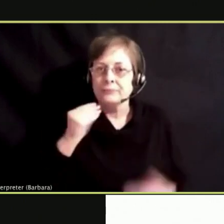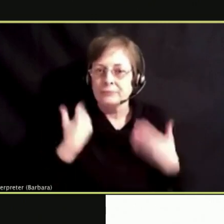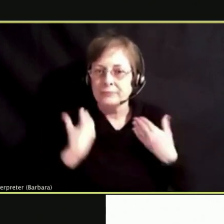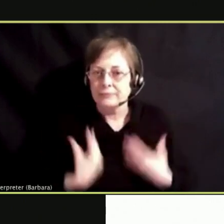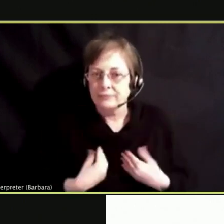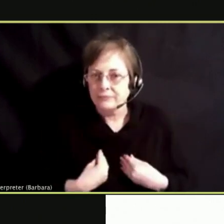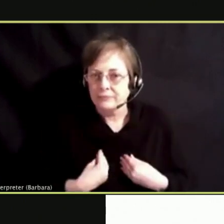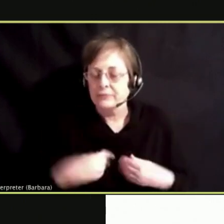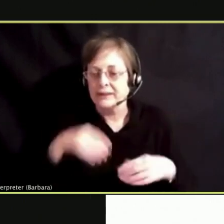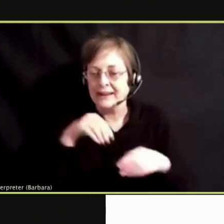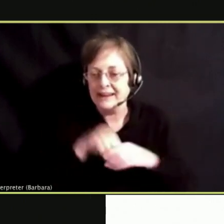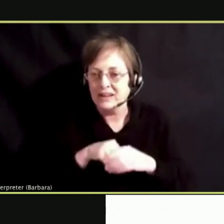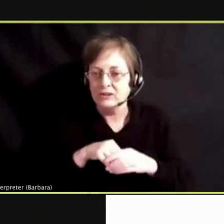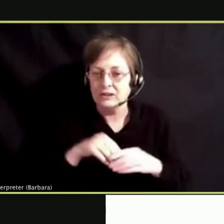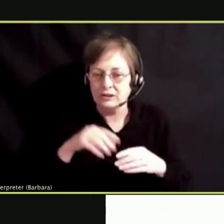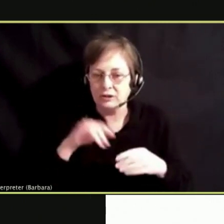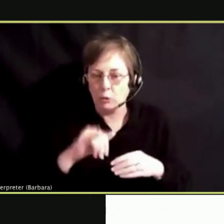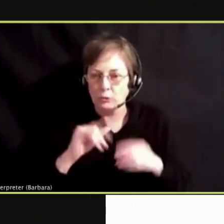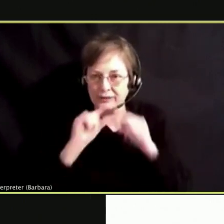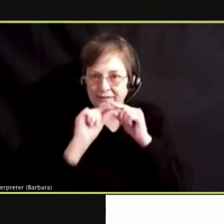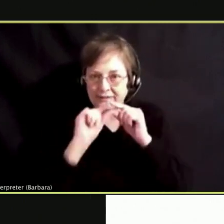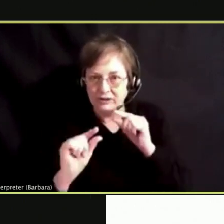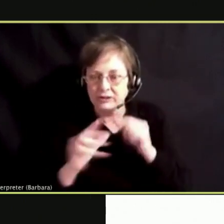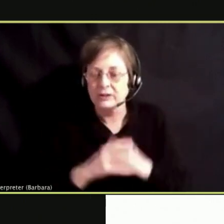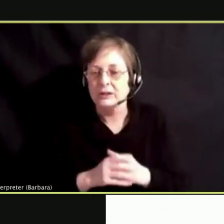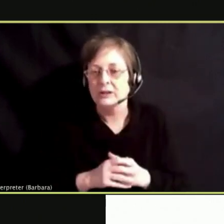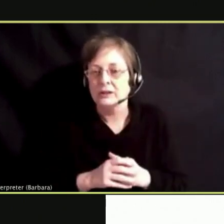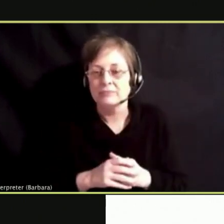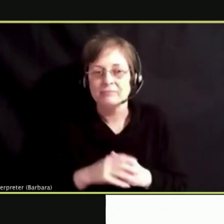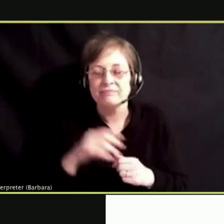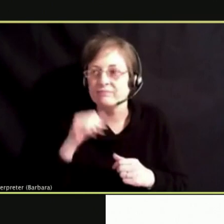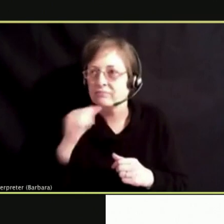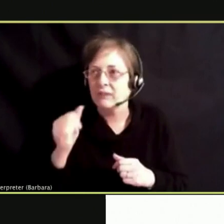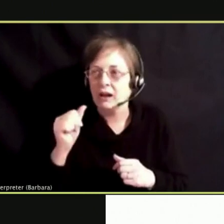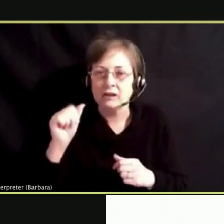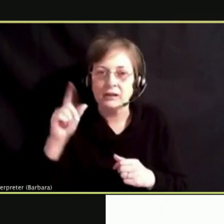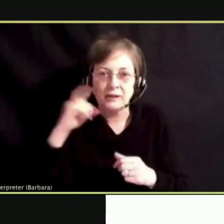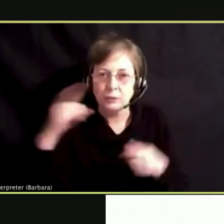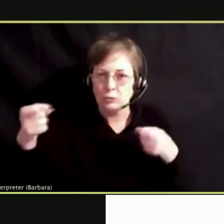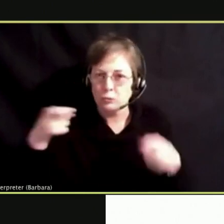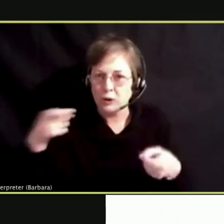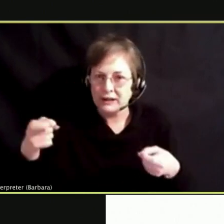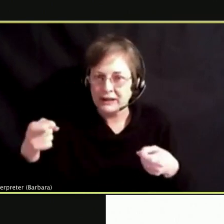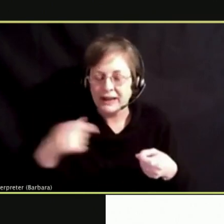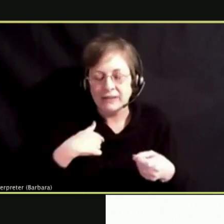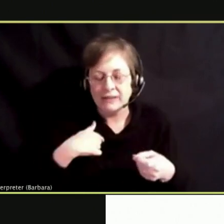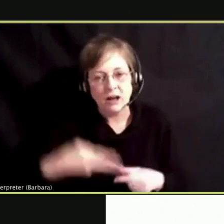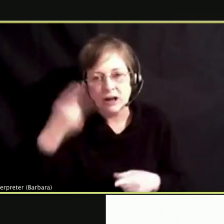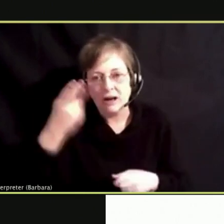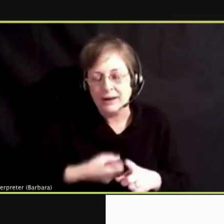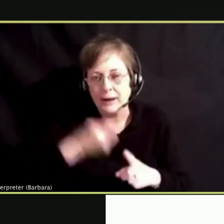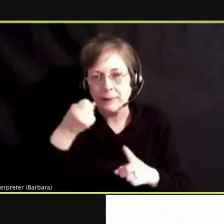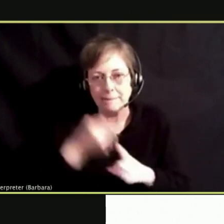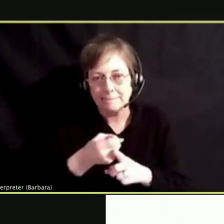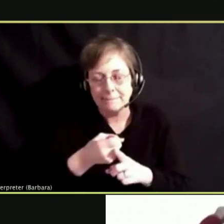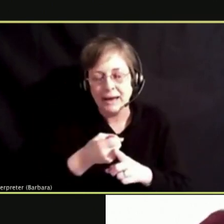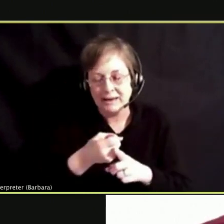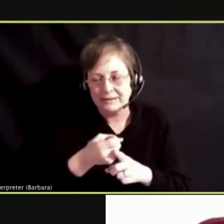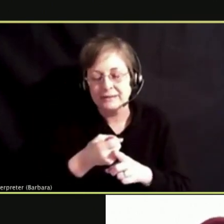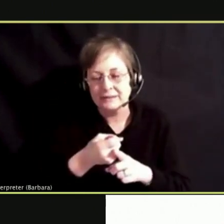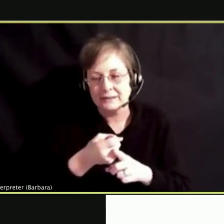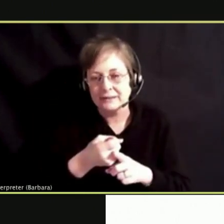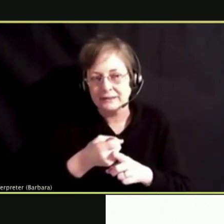AND THOSE ARE ALL PRETTY MUCH UNREGULATED AND HAVE A HIGH IMPACT AS WE SAW IN THE PREVIOUS